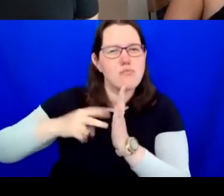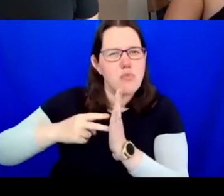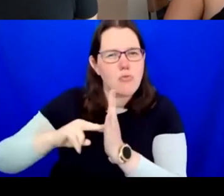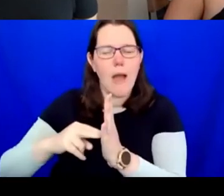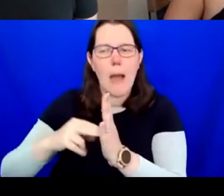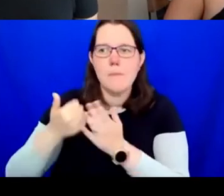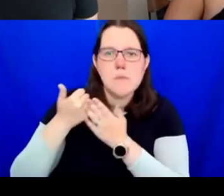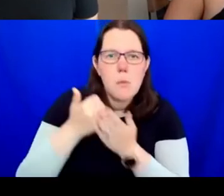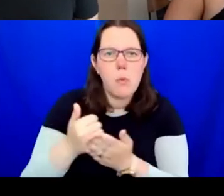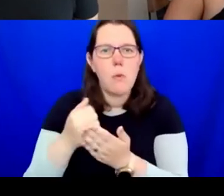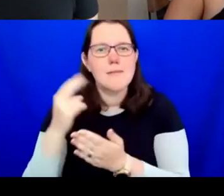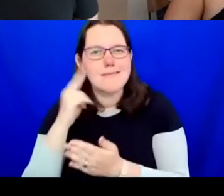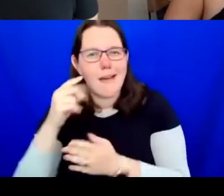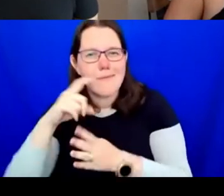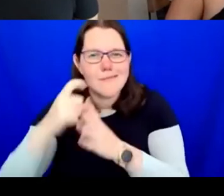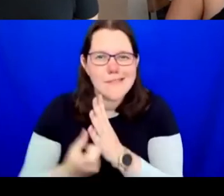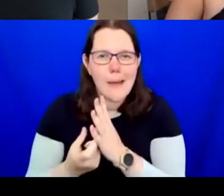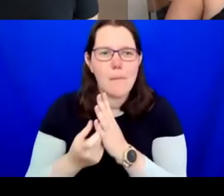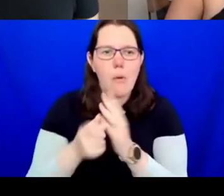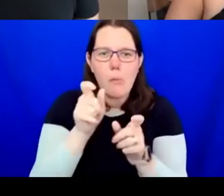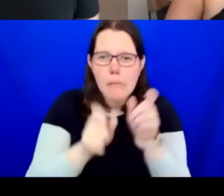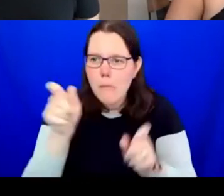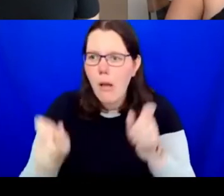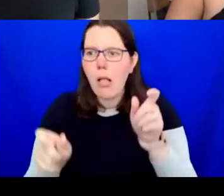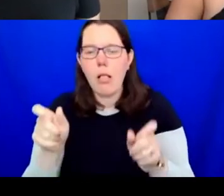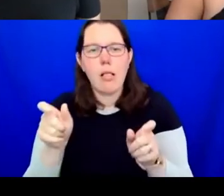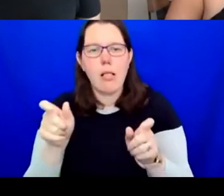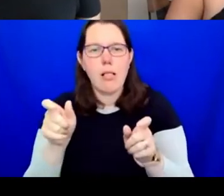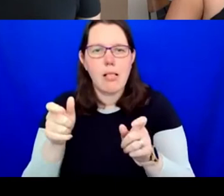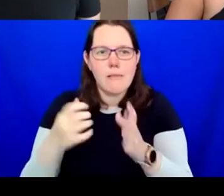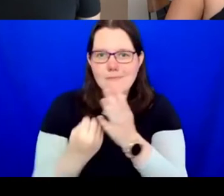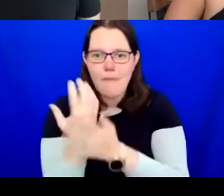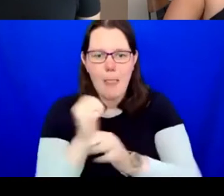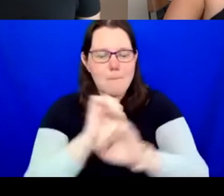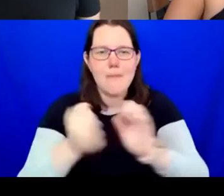and expertise through residencies within organisations. Through the programme, we aim